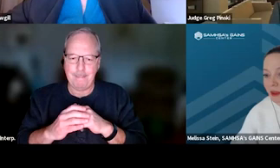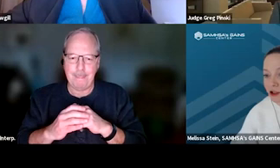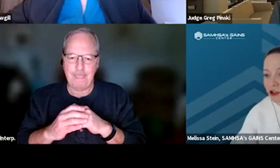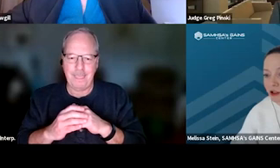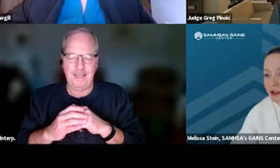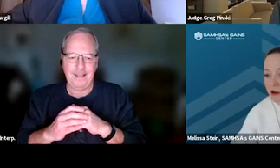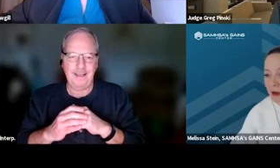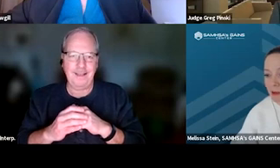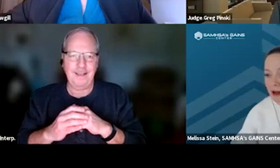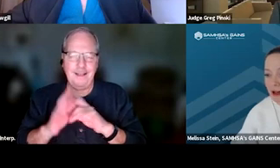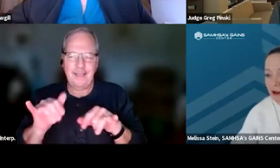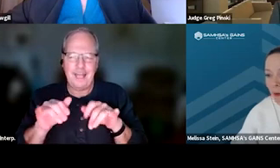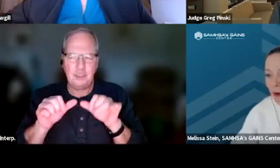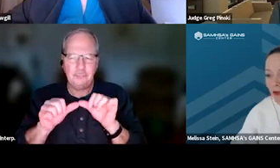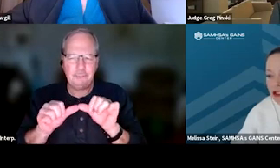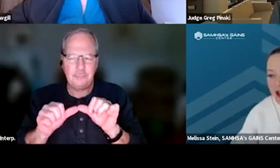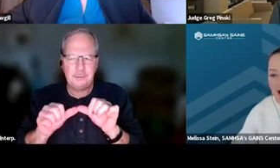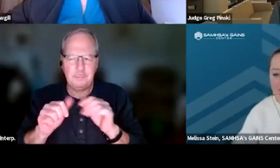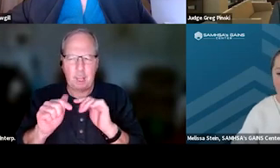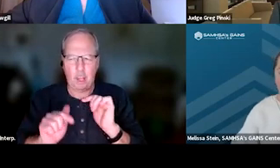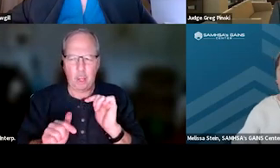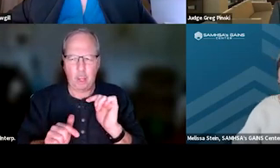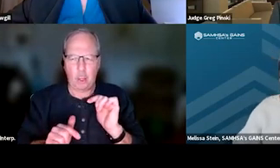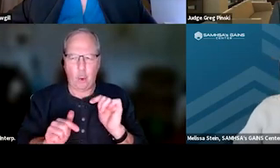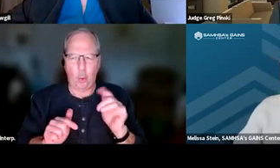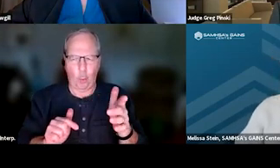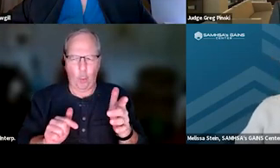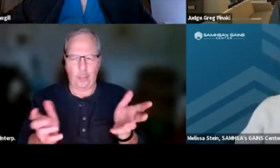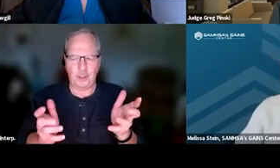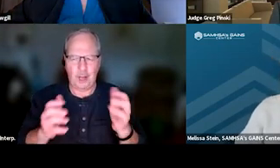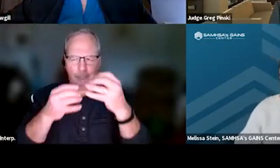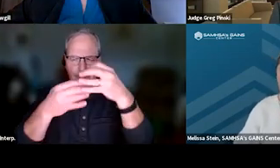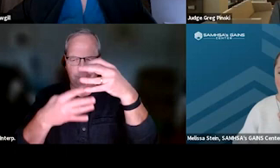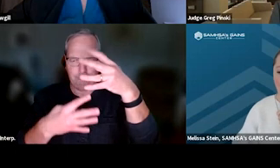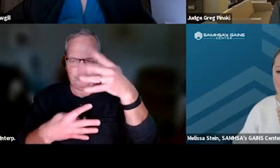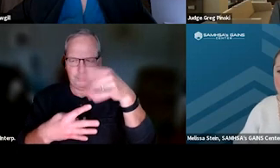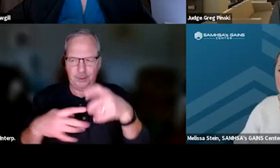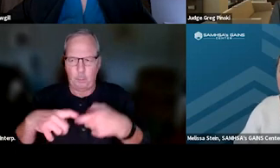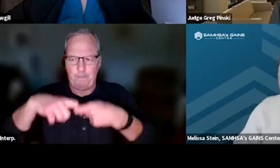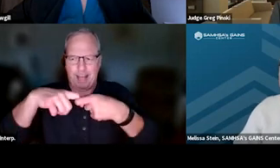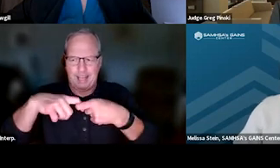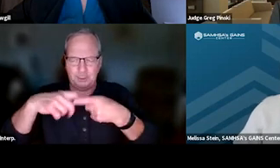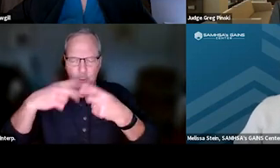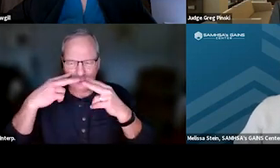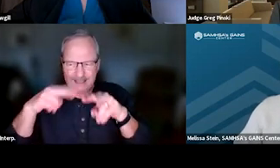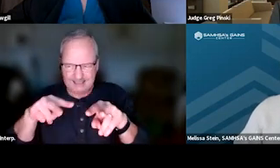That should still be pretty low on the chat, and I think we're gonna pause chat so that you all can see that, and...